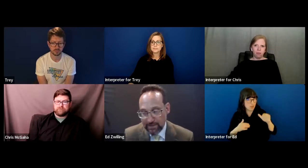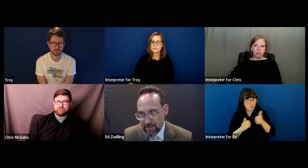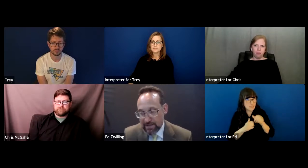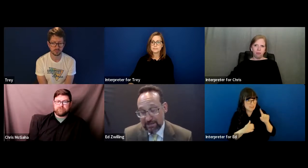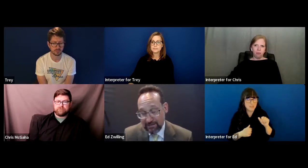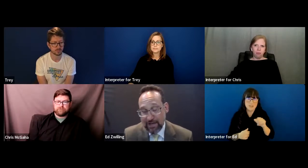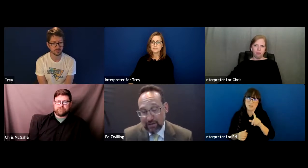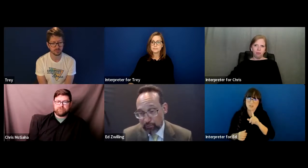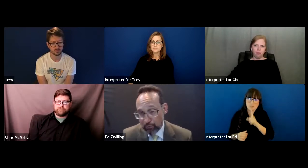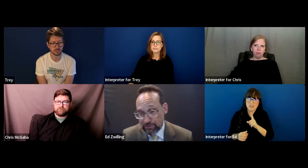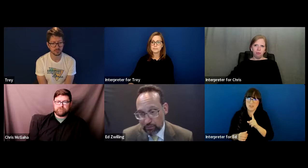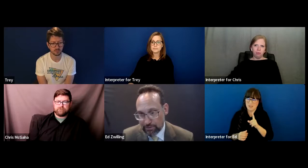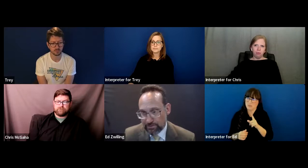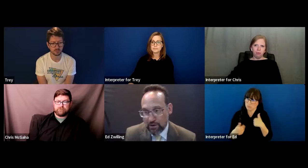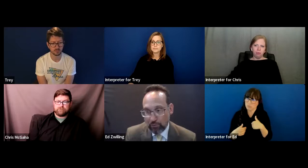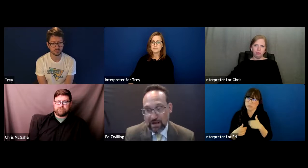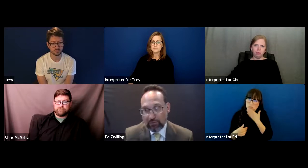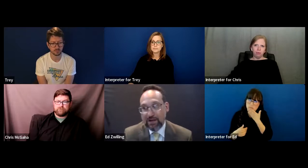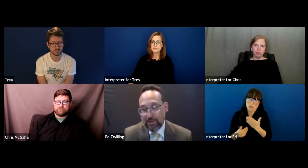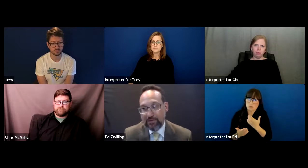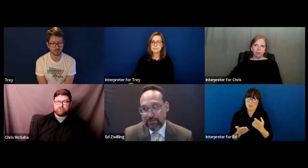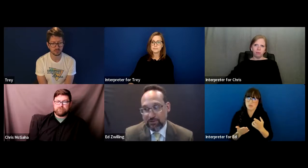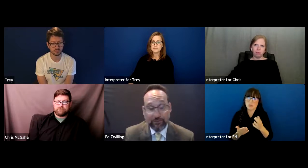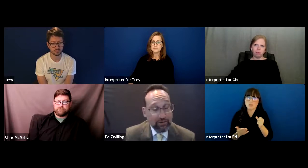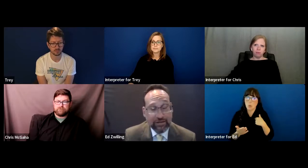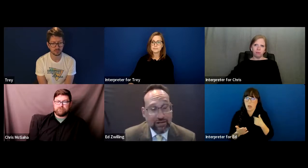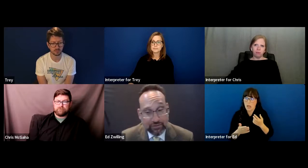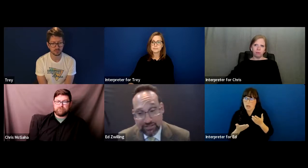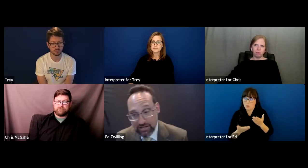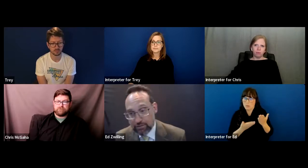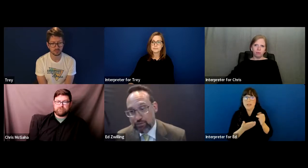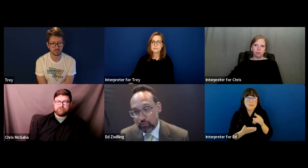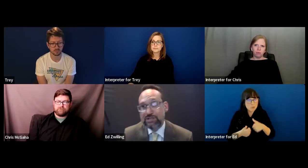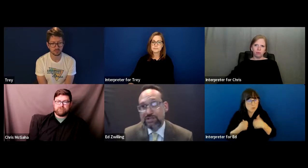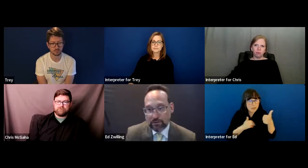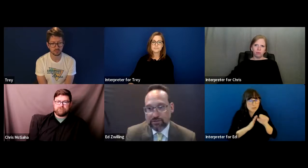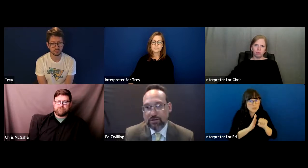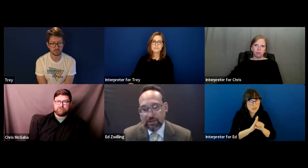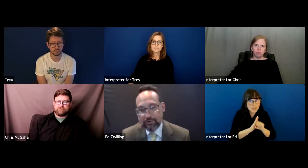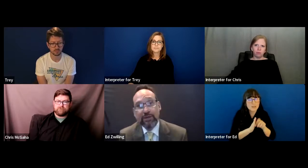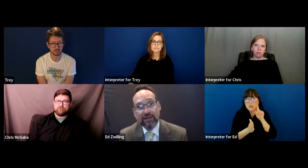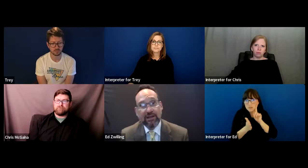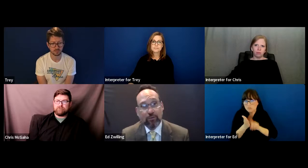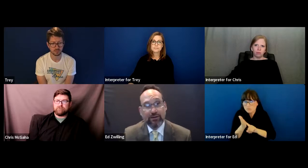an invaluable resource so I recommend them to you. If you live in another state you should research the P&A